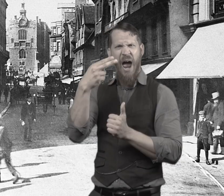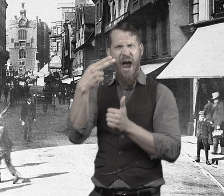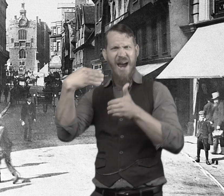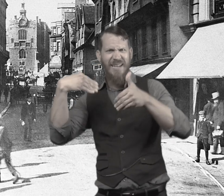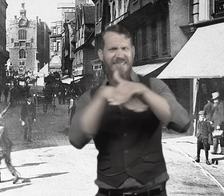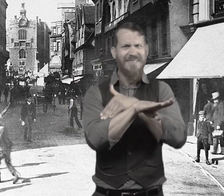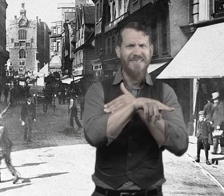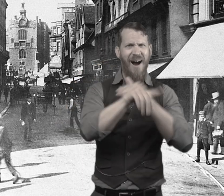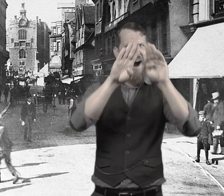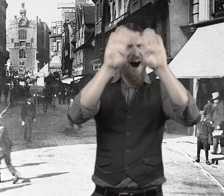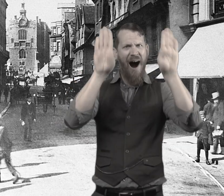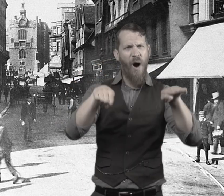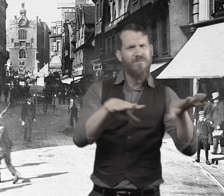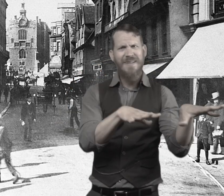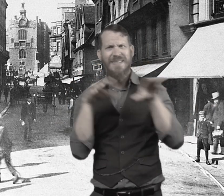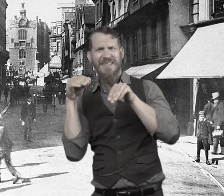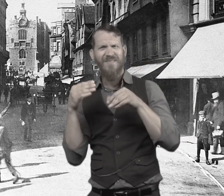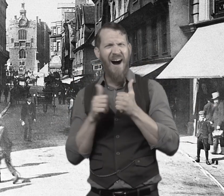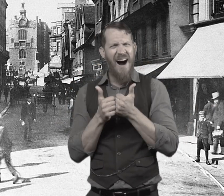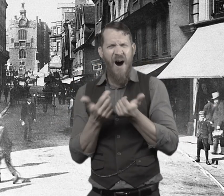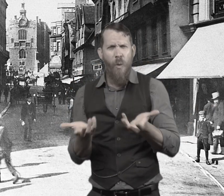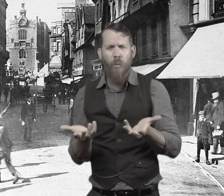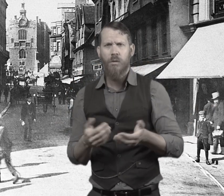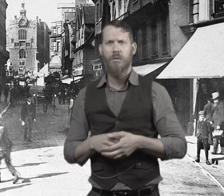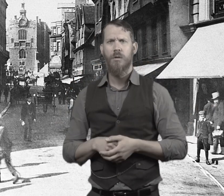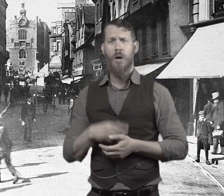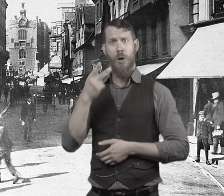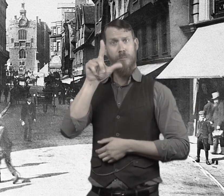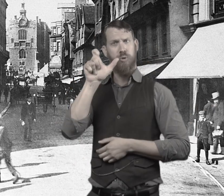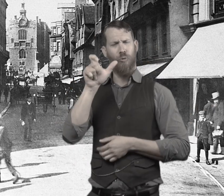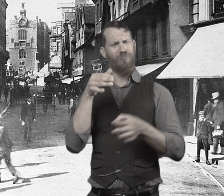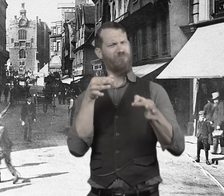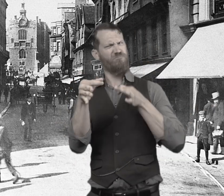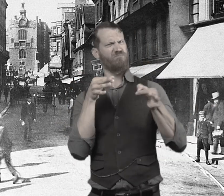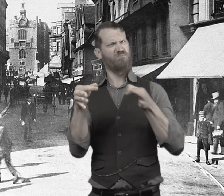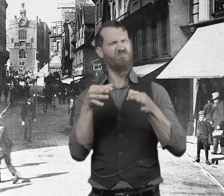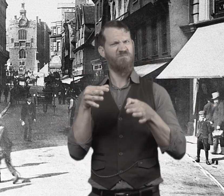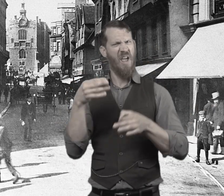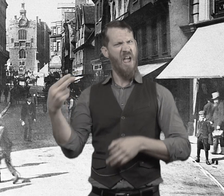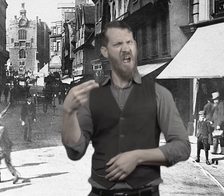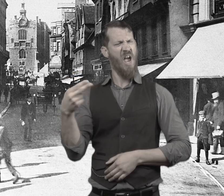He decides to ask him questions and wanted to ask him how does Mr. Hyde get in and out of the house.